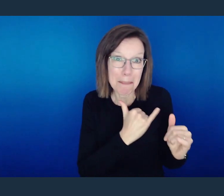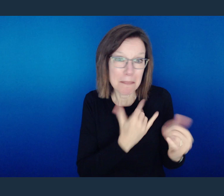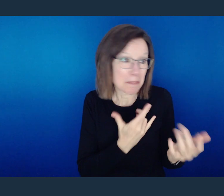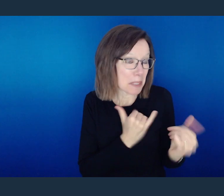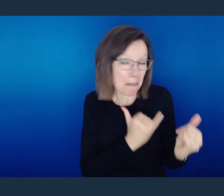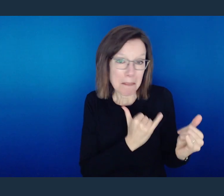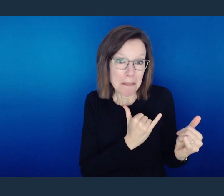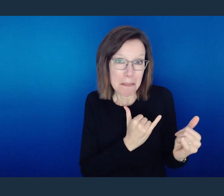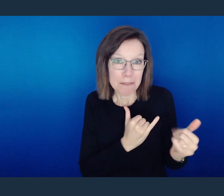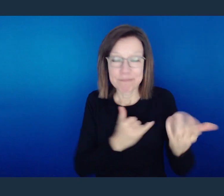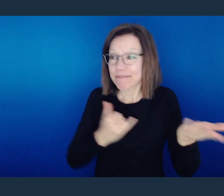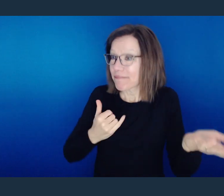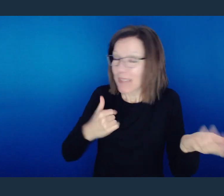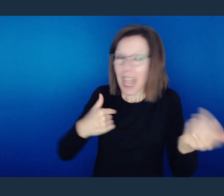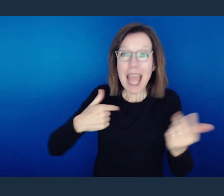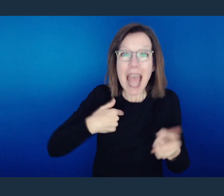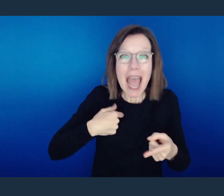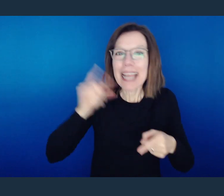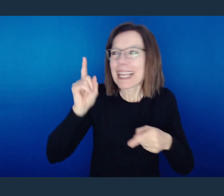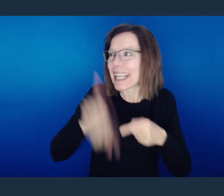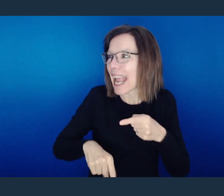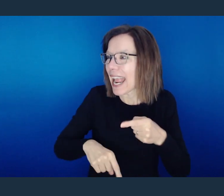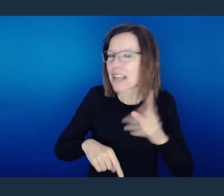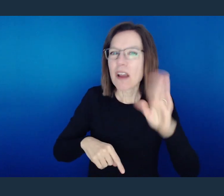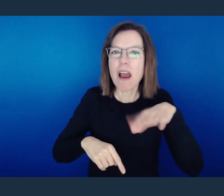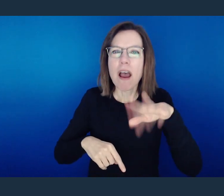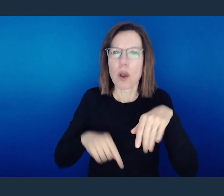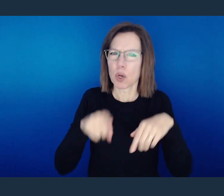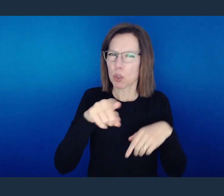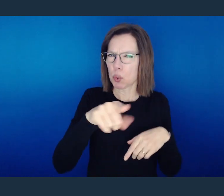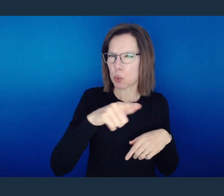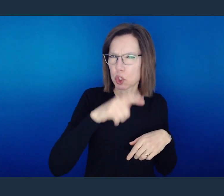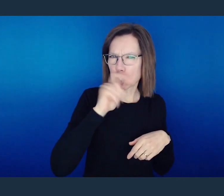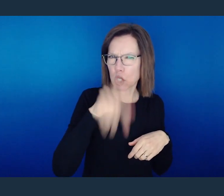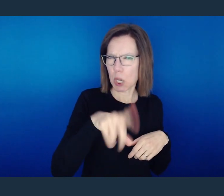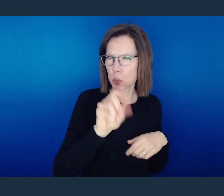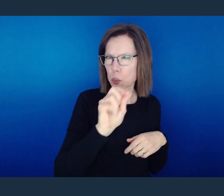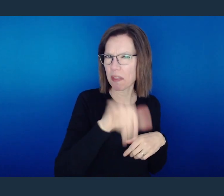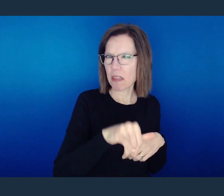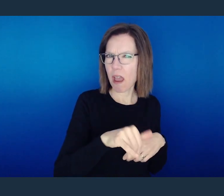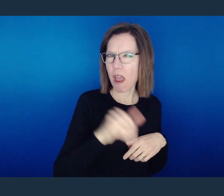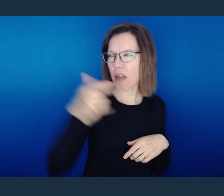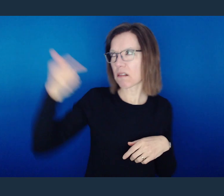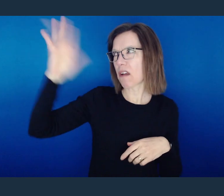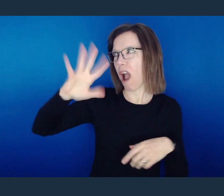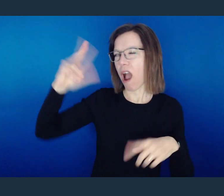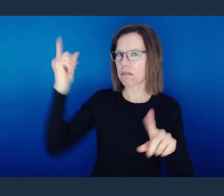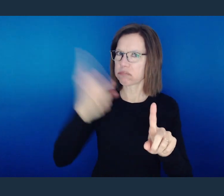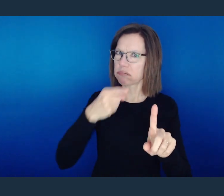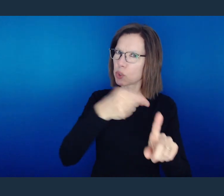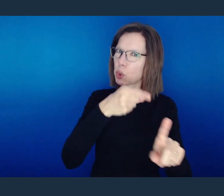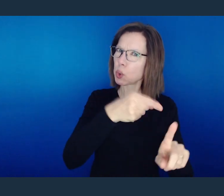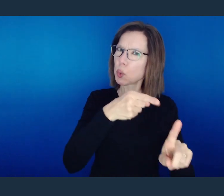It's justifiably here for me. It means that I can't tell you not to do something or to function a certain way because God would